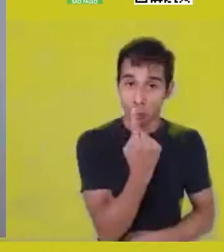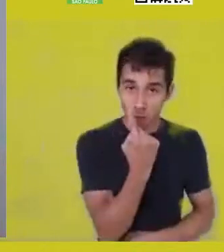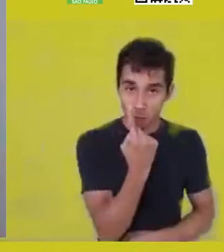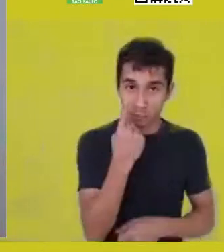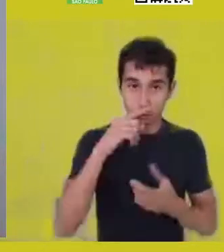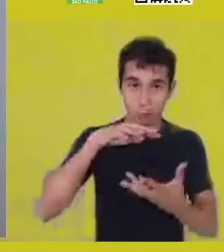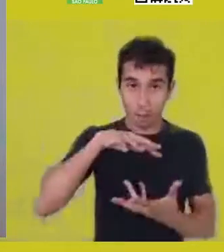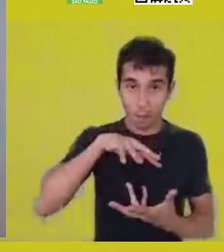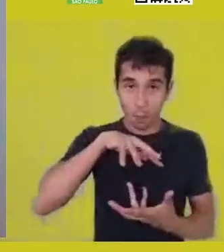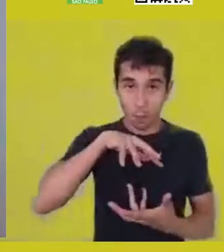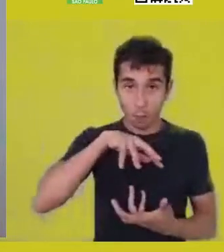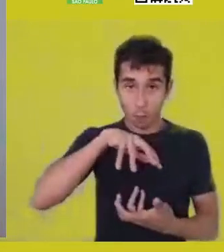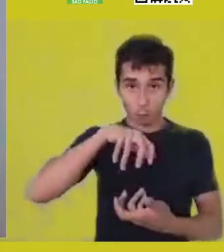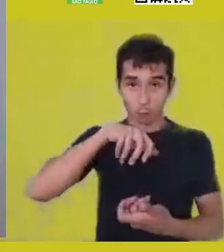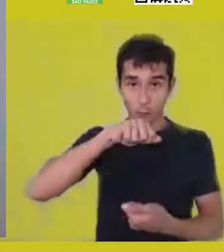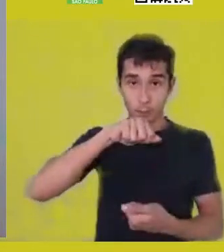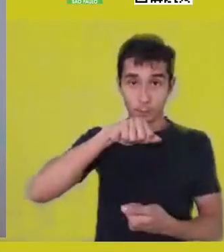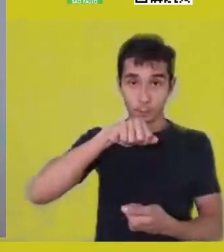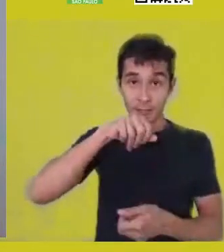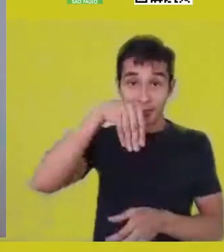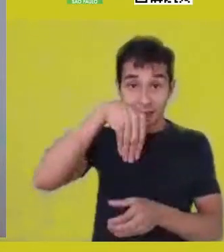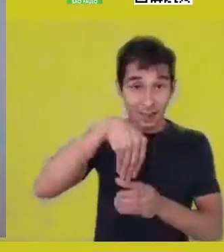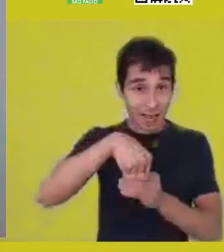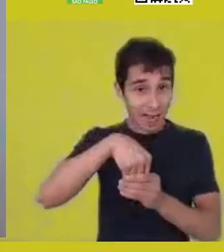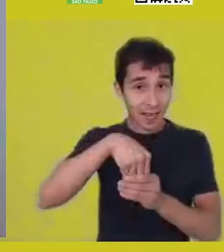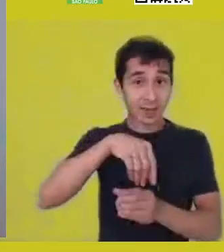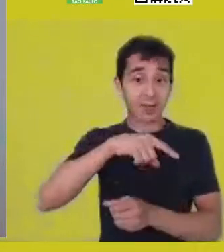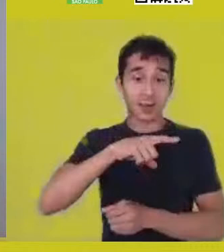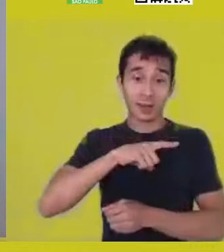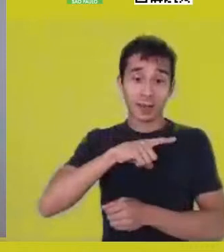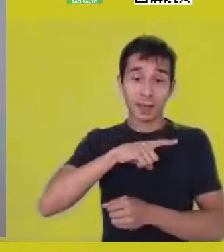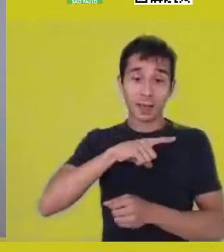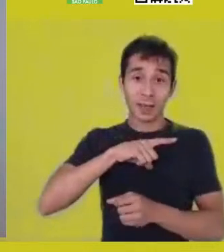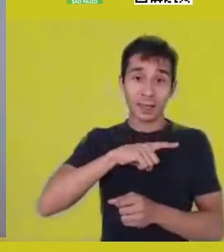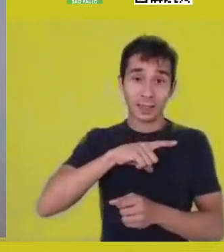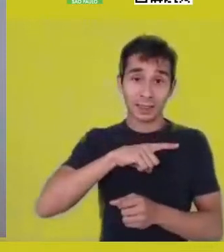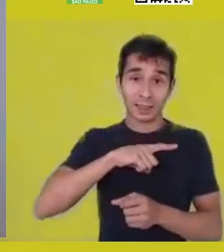with many dimensions. Understand?